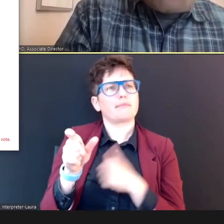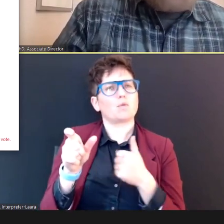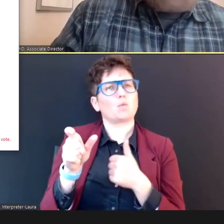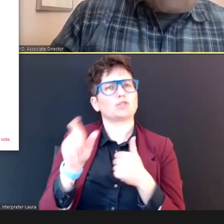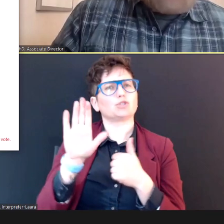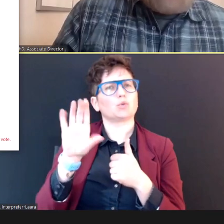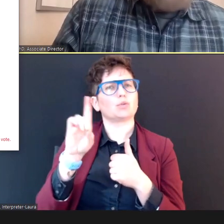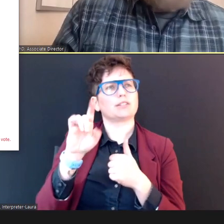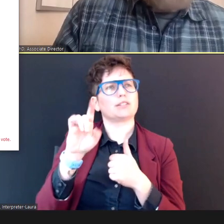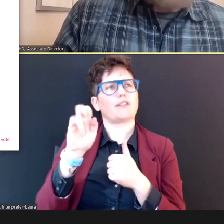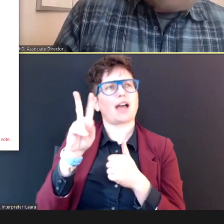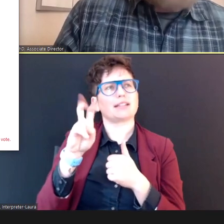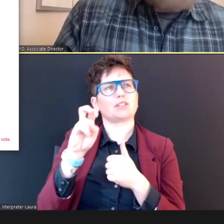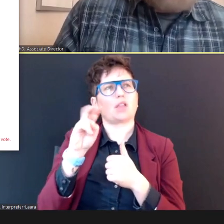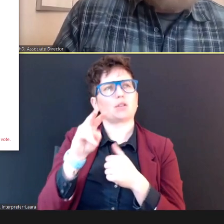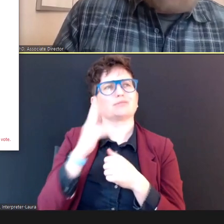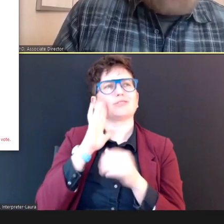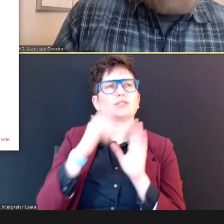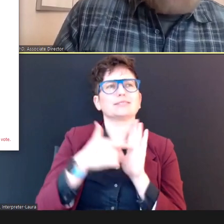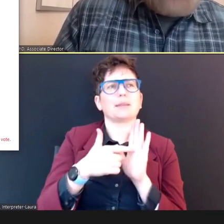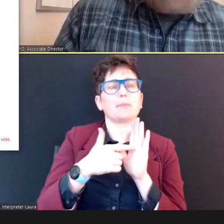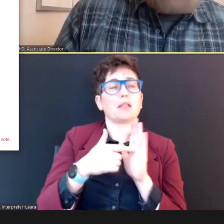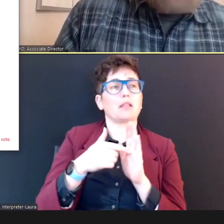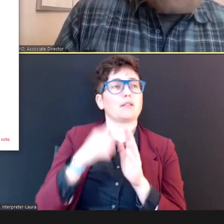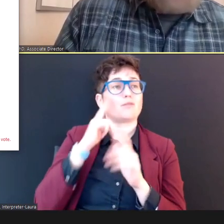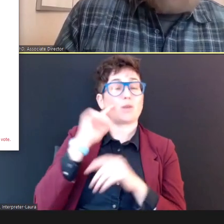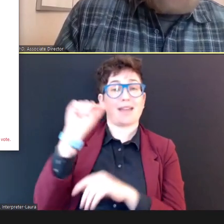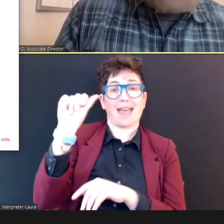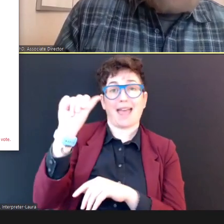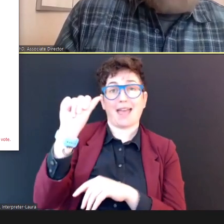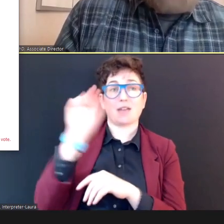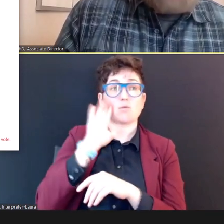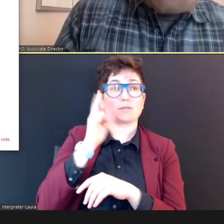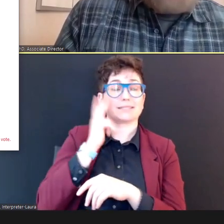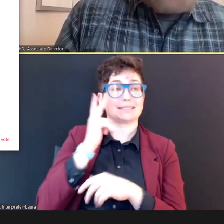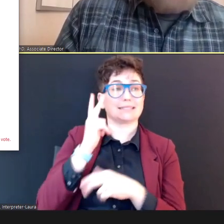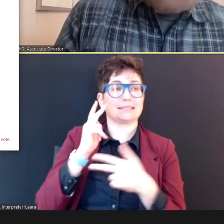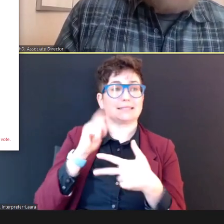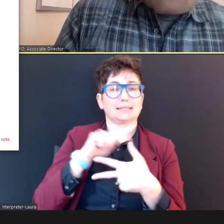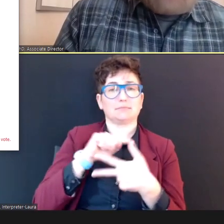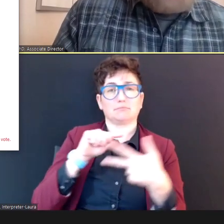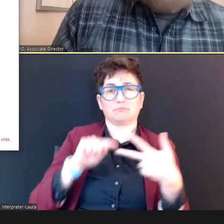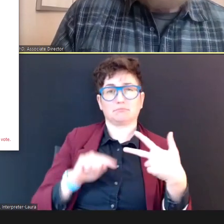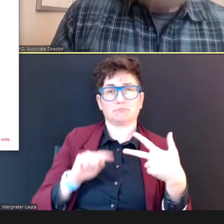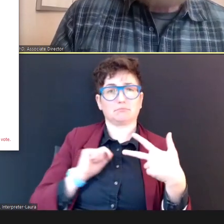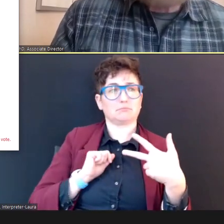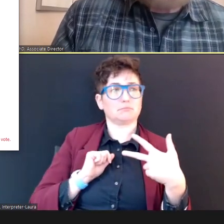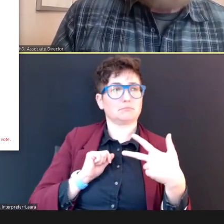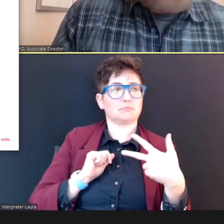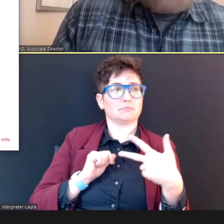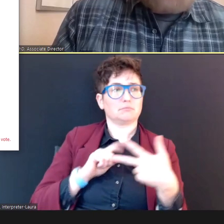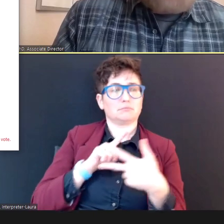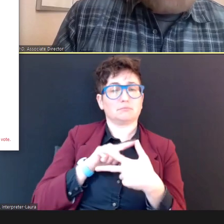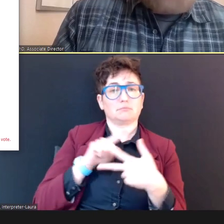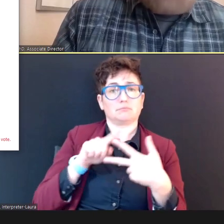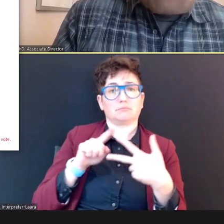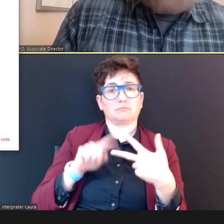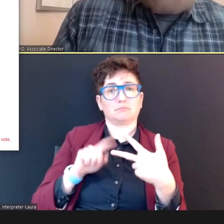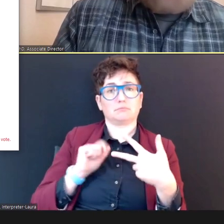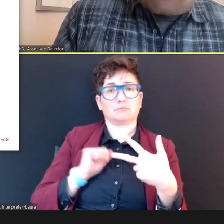for example: Under Column A, you'll see, three different devices, those three devices, though, they have different names and they have